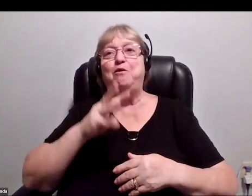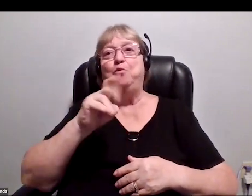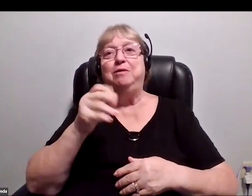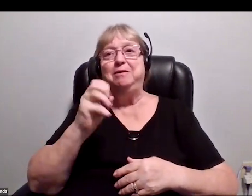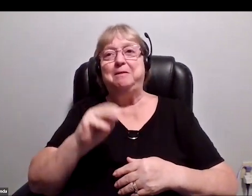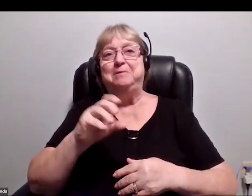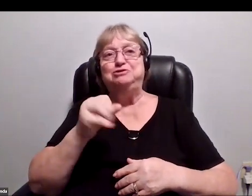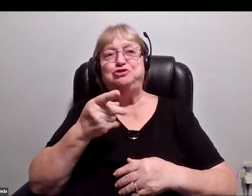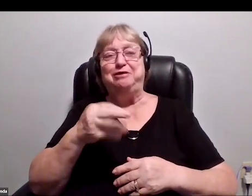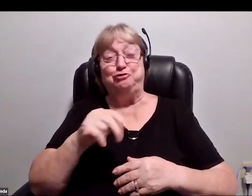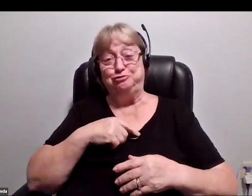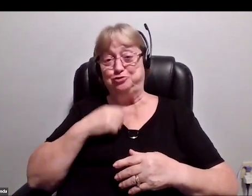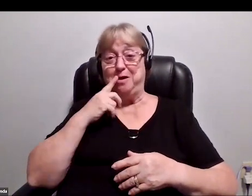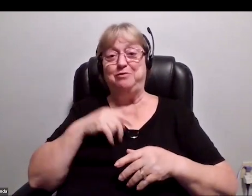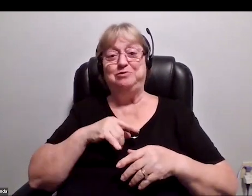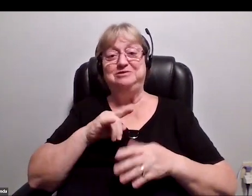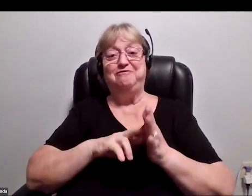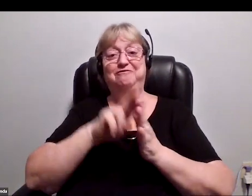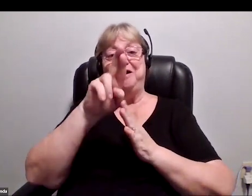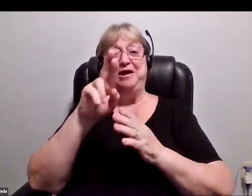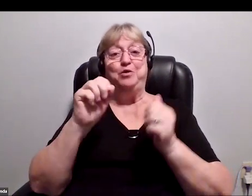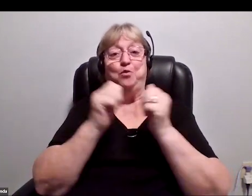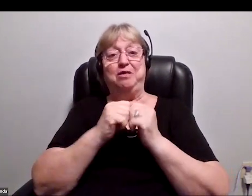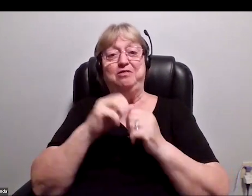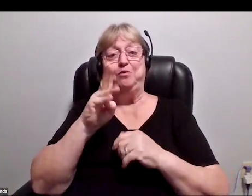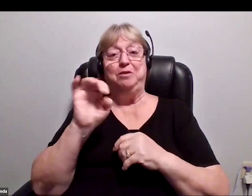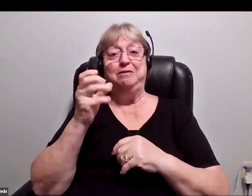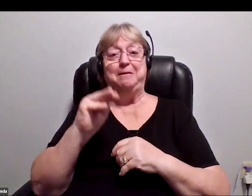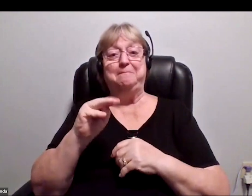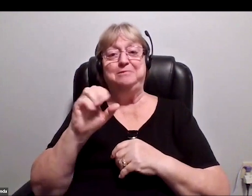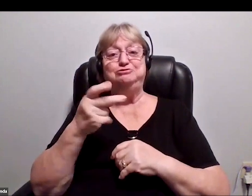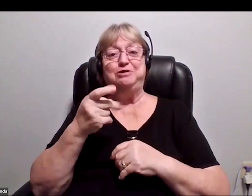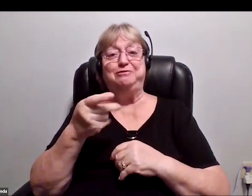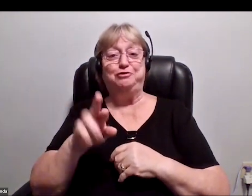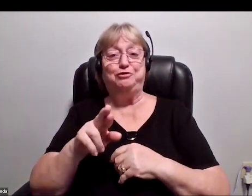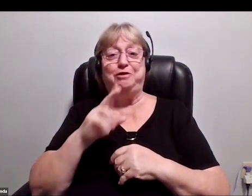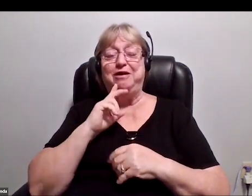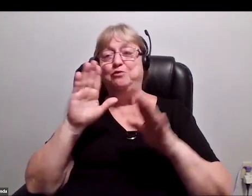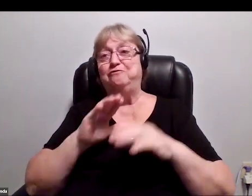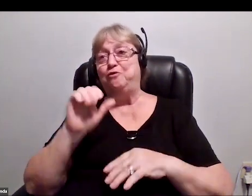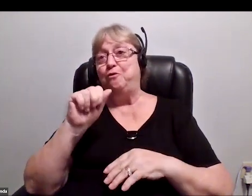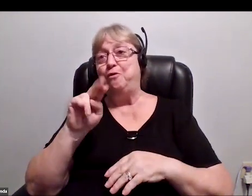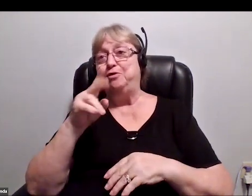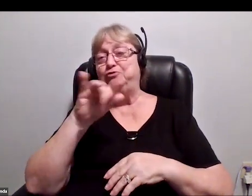I got to fly alongside William and the wonderful Audrey Powers from Blue Origin, and then to our right